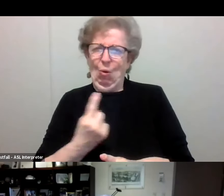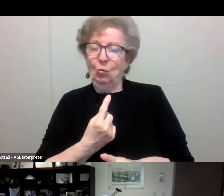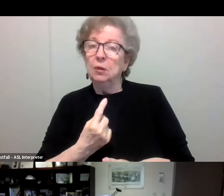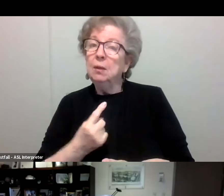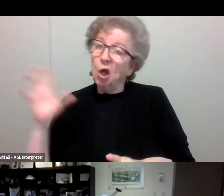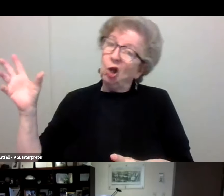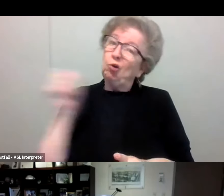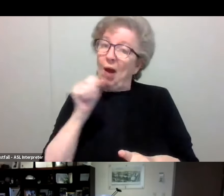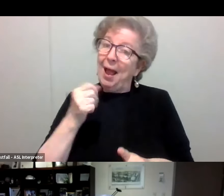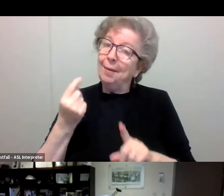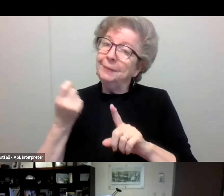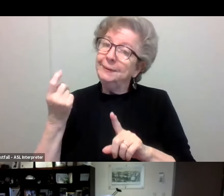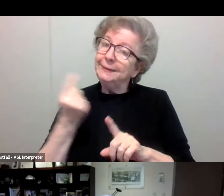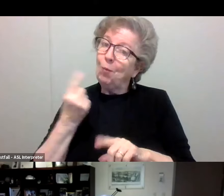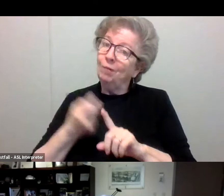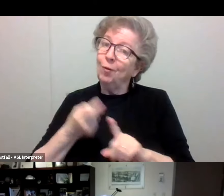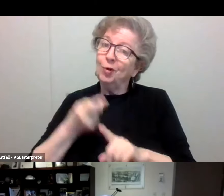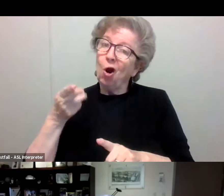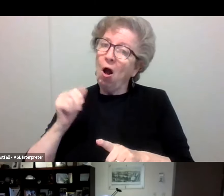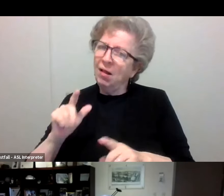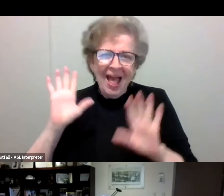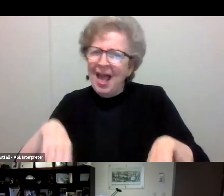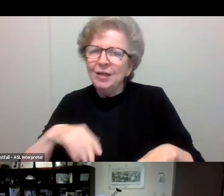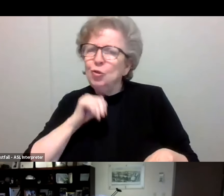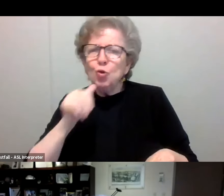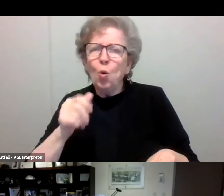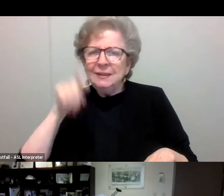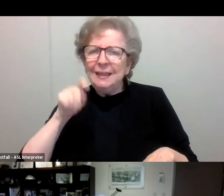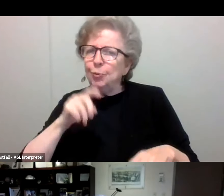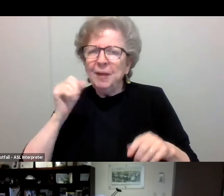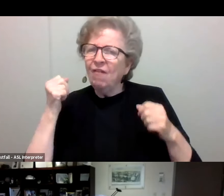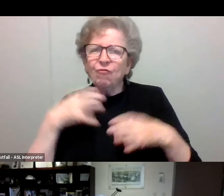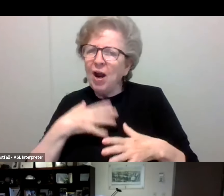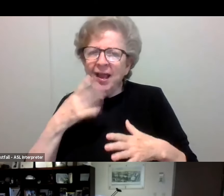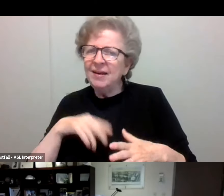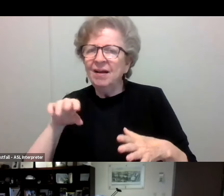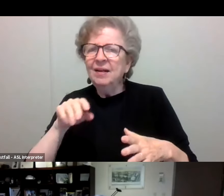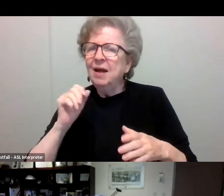But also, don't be afraid to go by yourself, because other people are there. You know, they're there because maybe